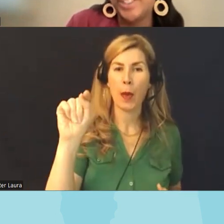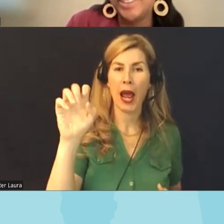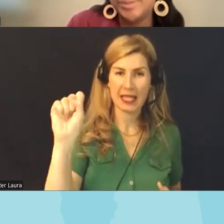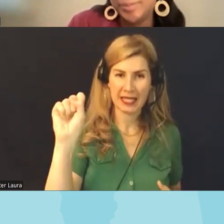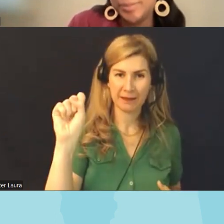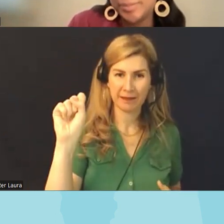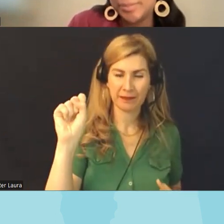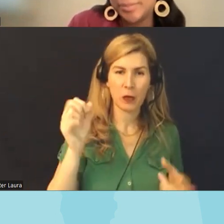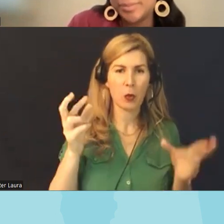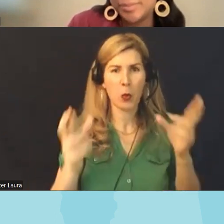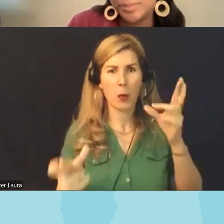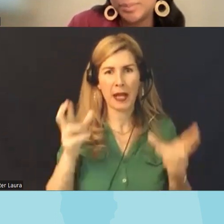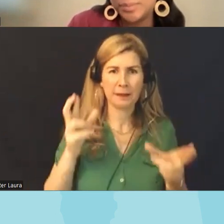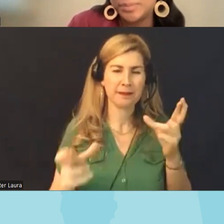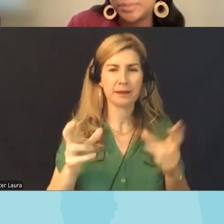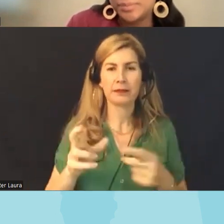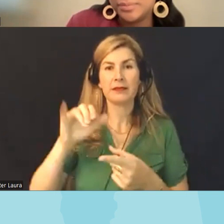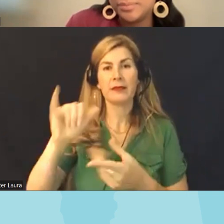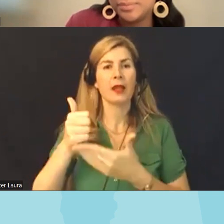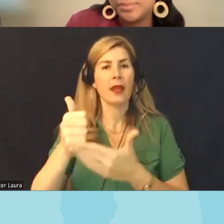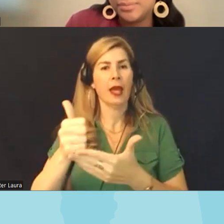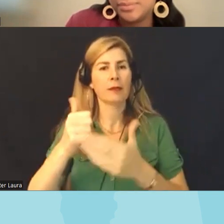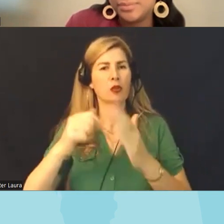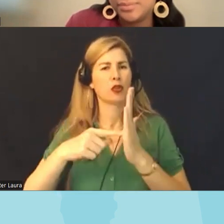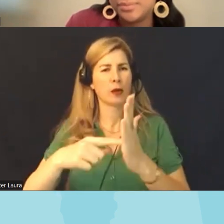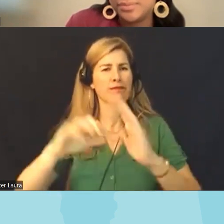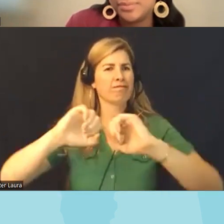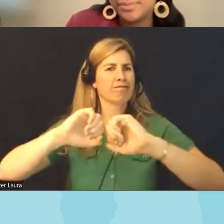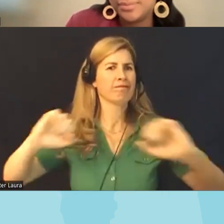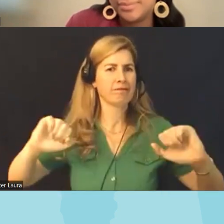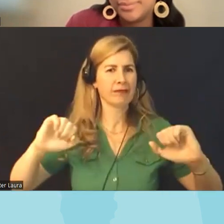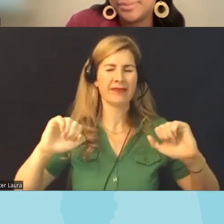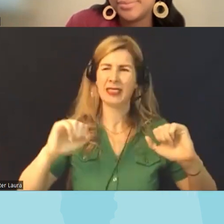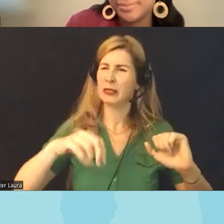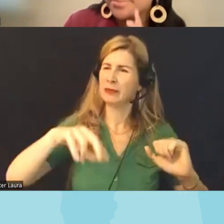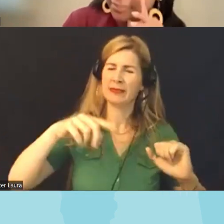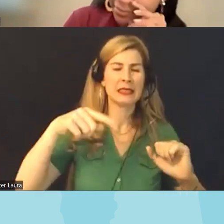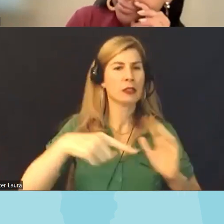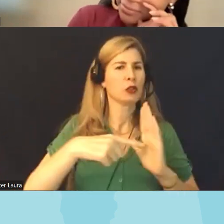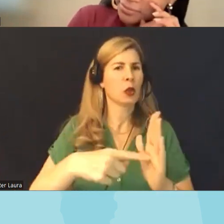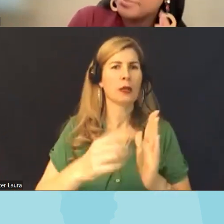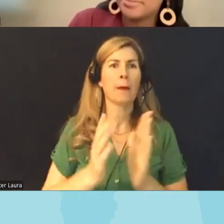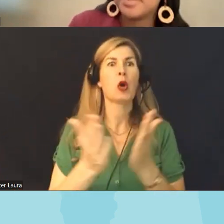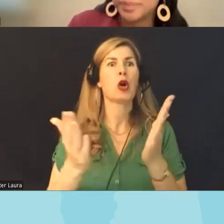it's a it it helps highlight the absurdity of banning books uh that this book was banned but